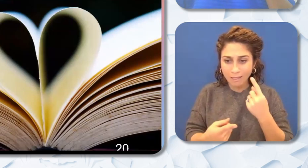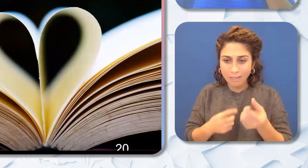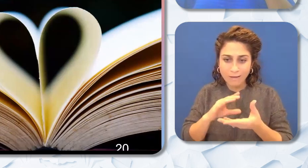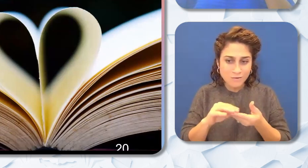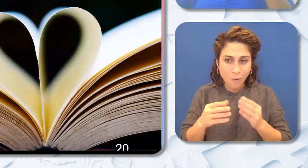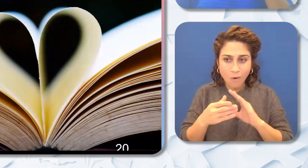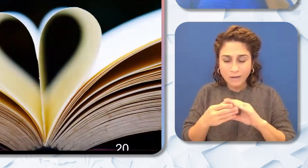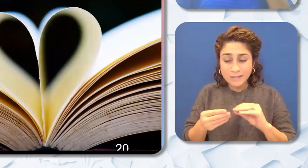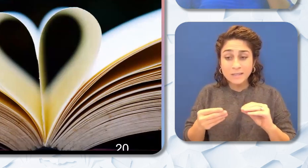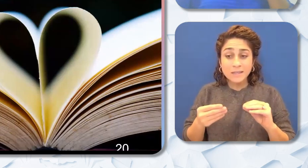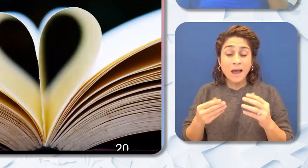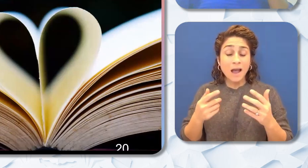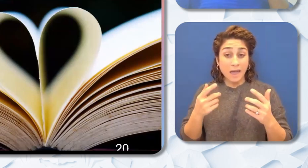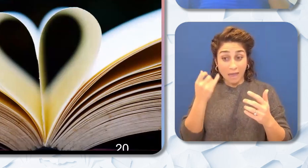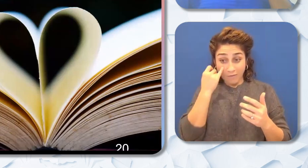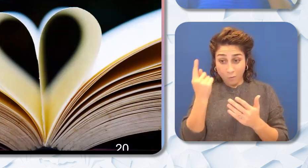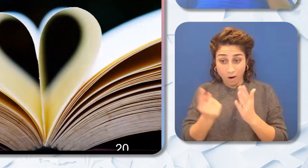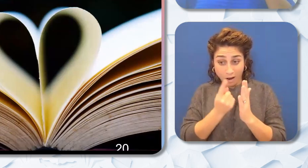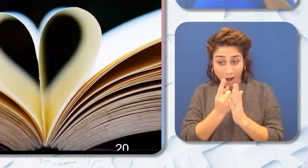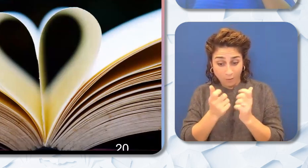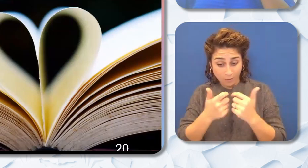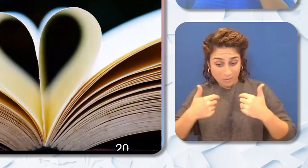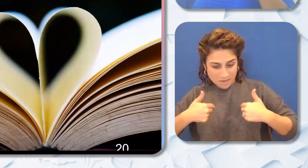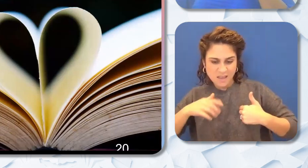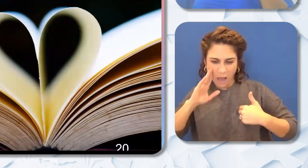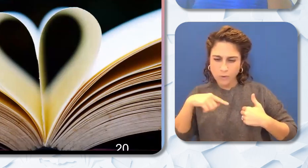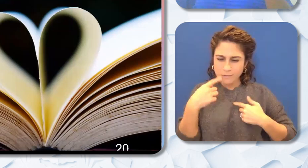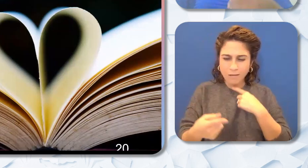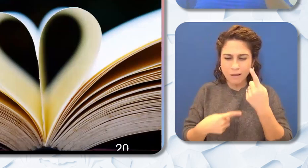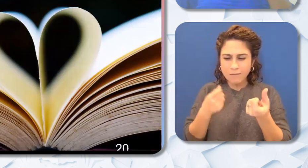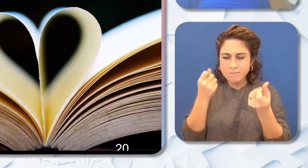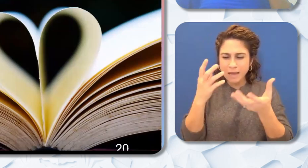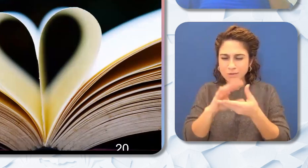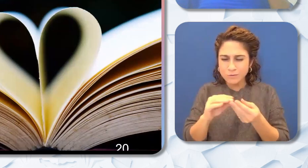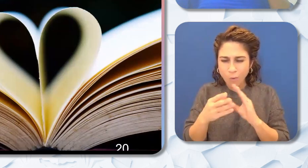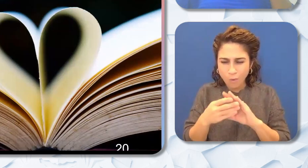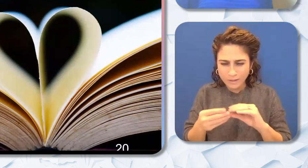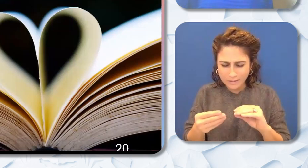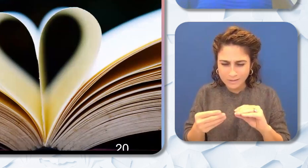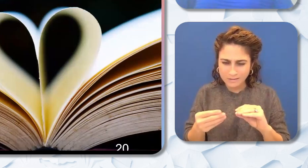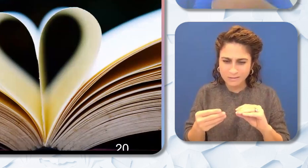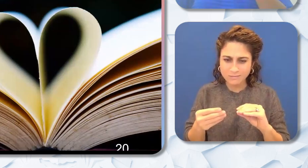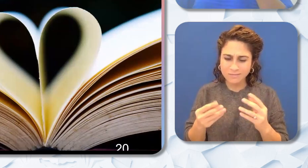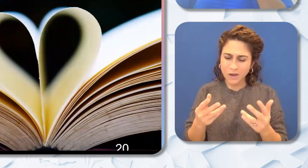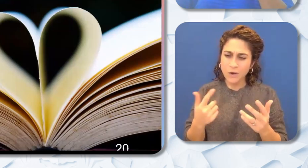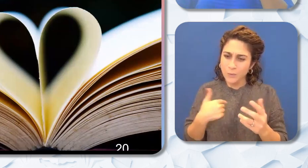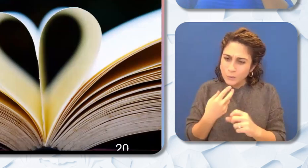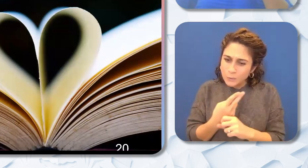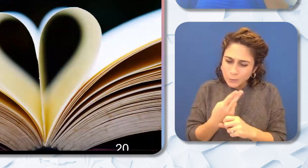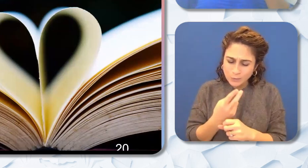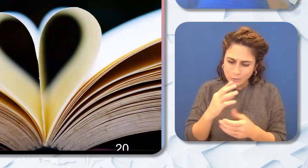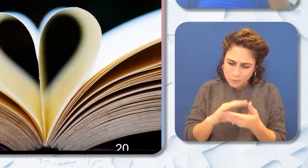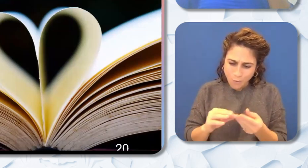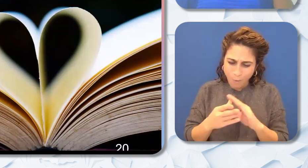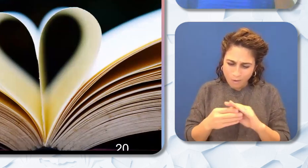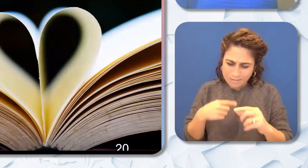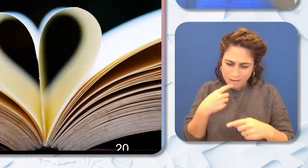stories. And I also believe that we storytell. We use storytelling in our classrooms. We use